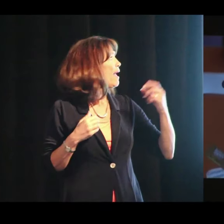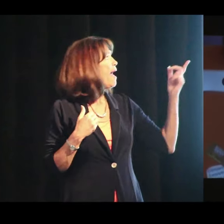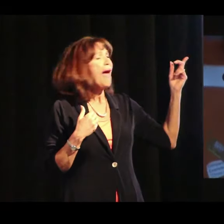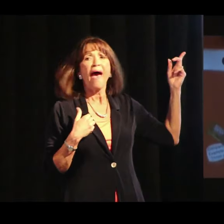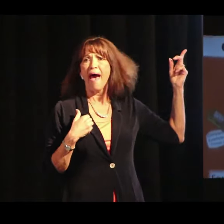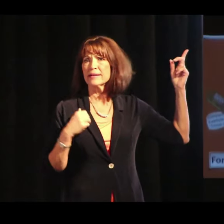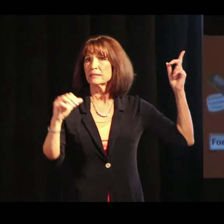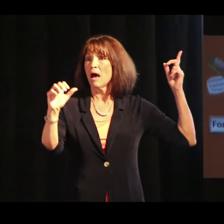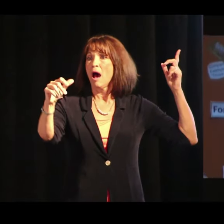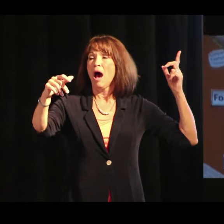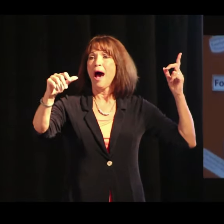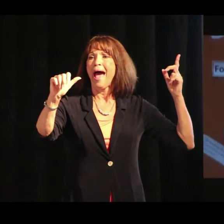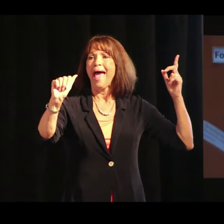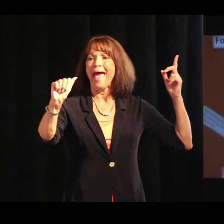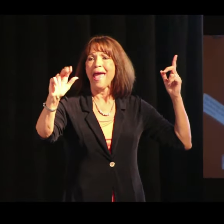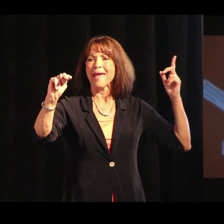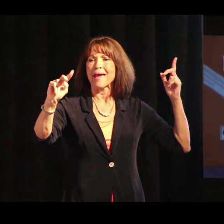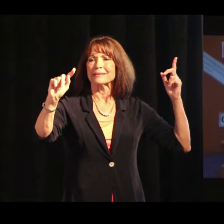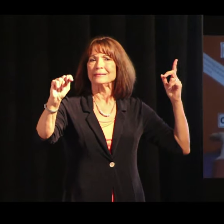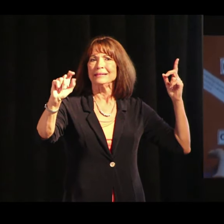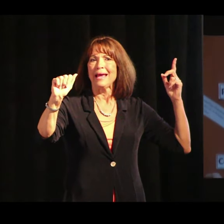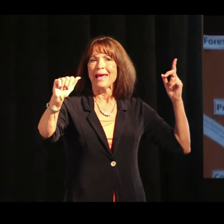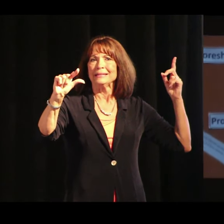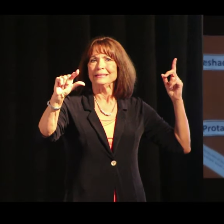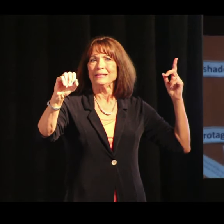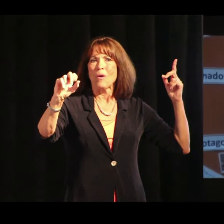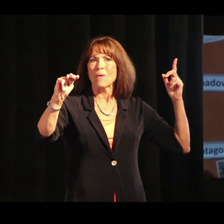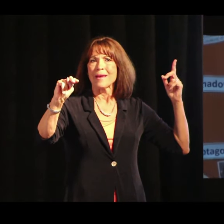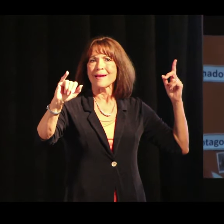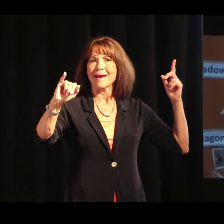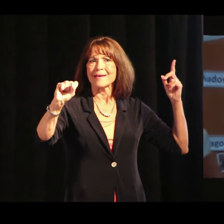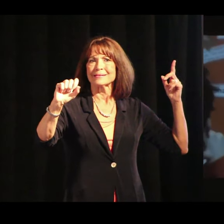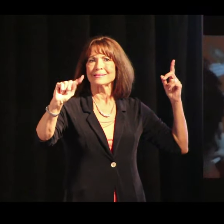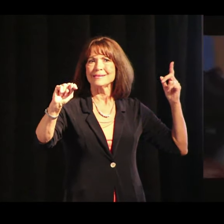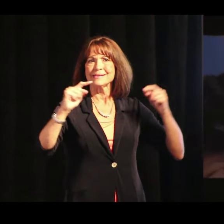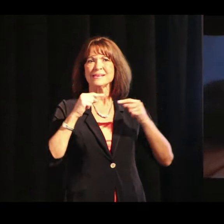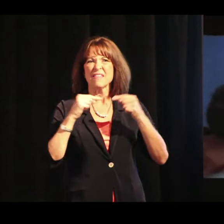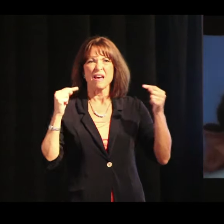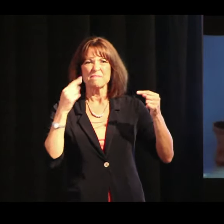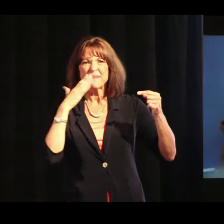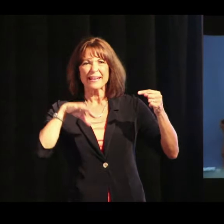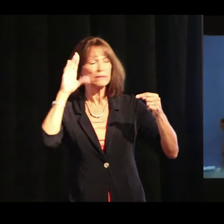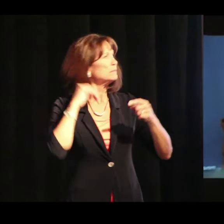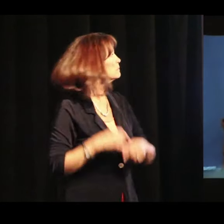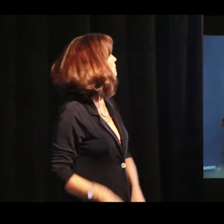As a an antagonist.